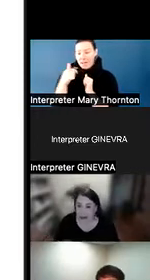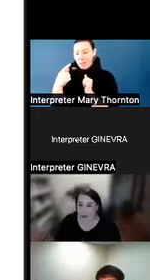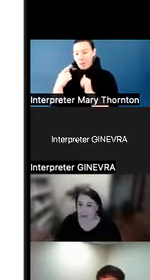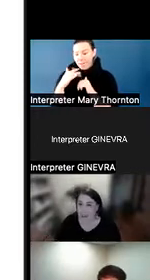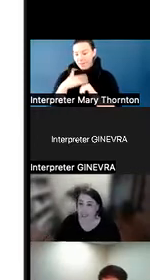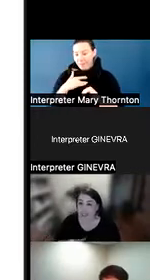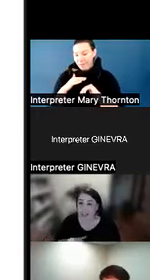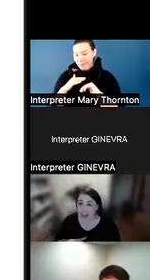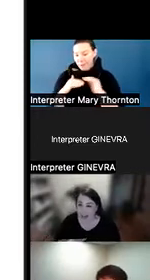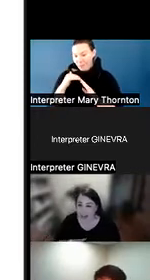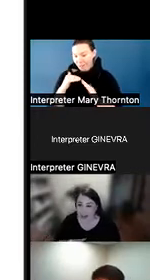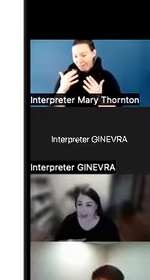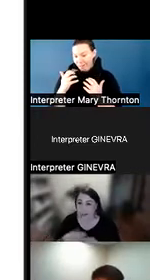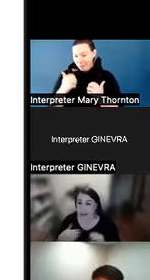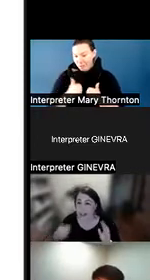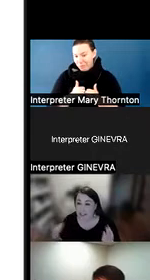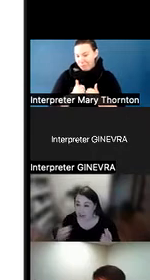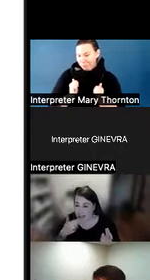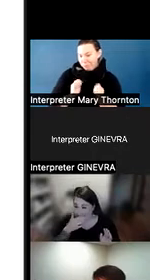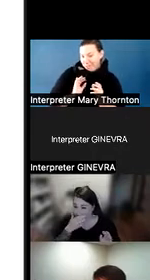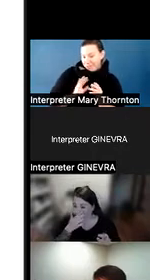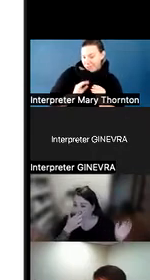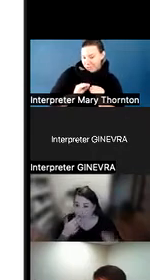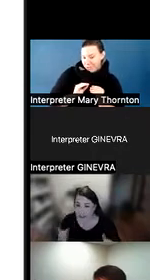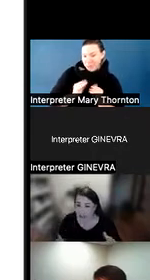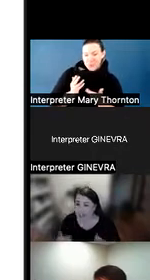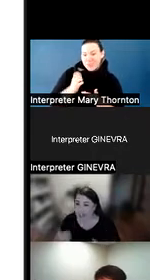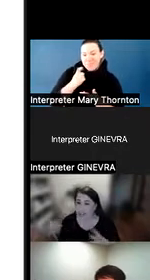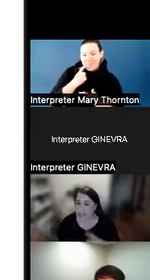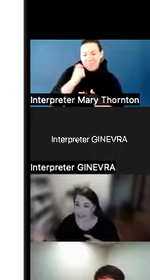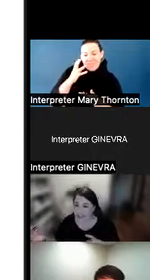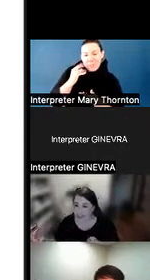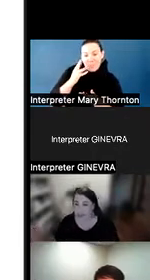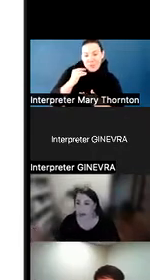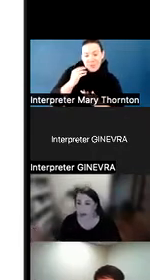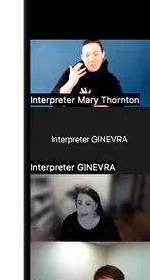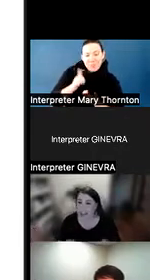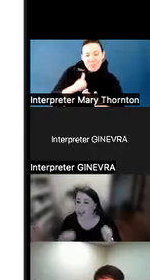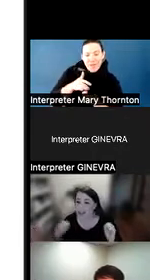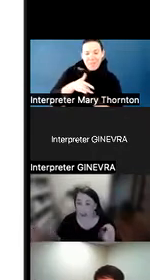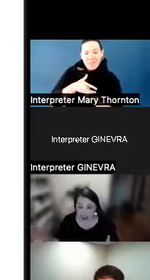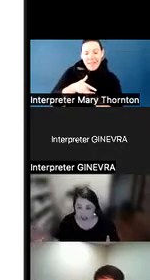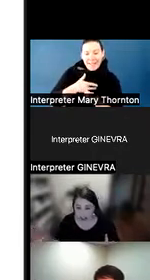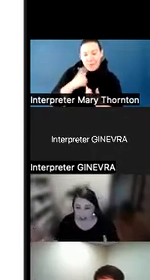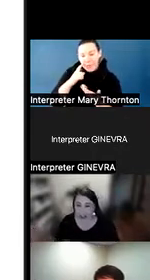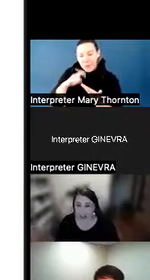would like to share about their experience, either as the listener or as the talker--